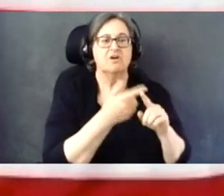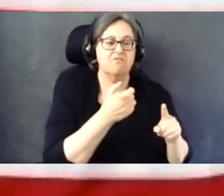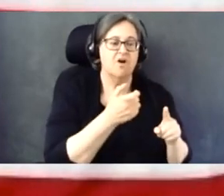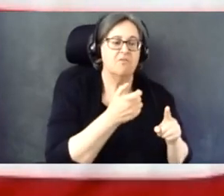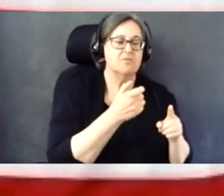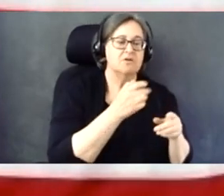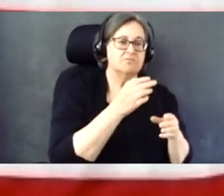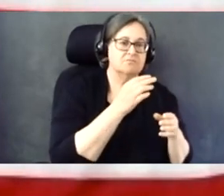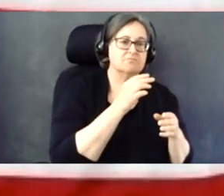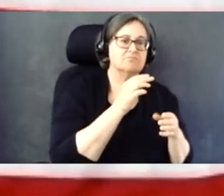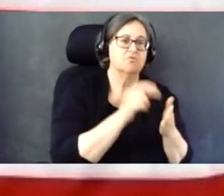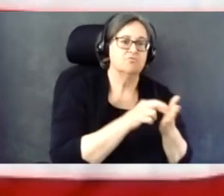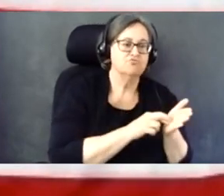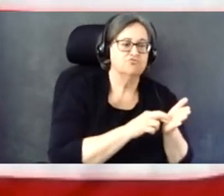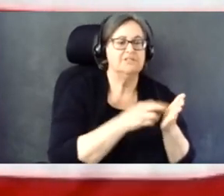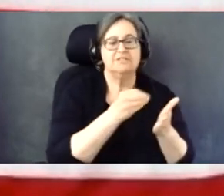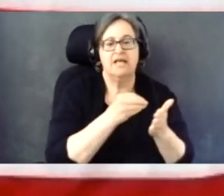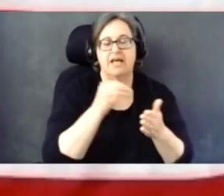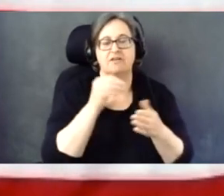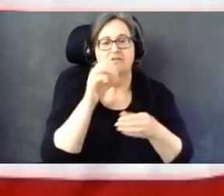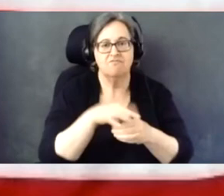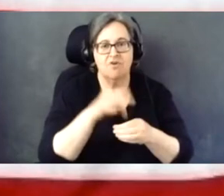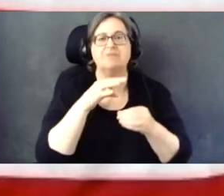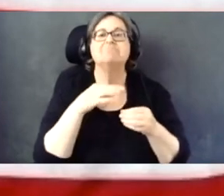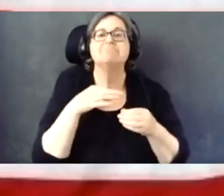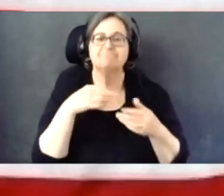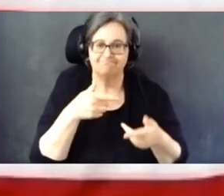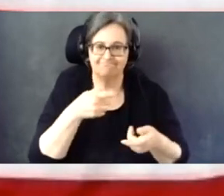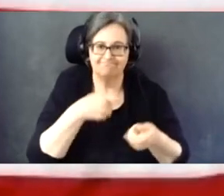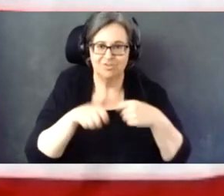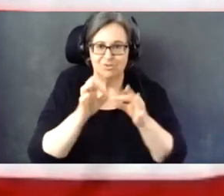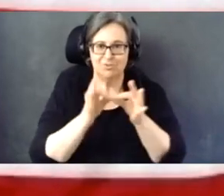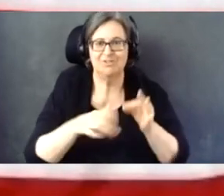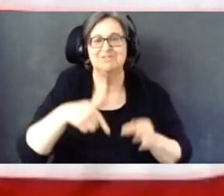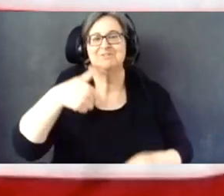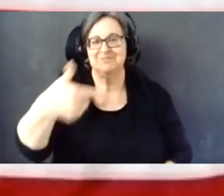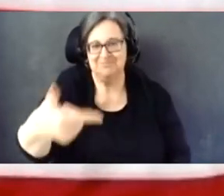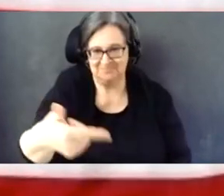For those of you who may not be aware, we commissioned Rutgers University to perform